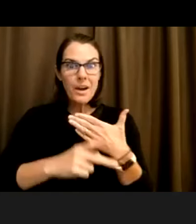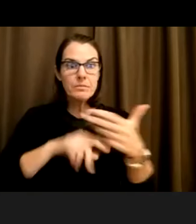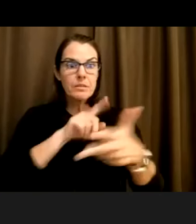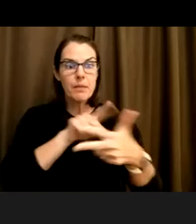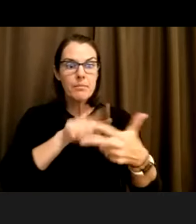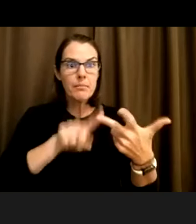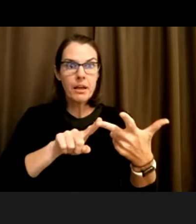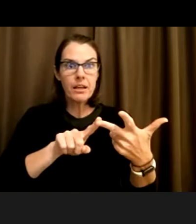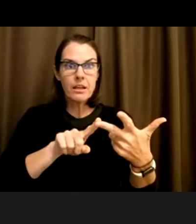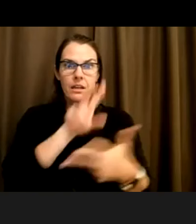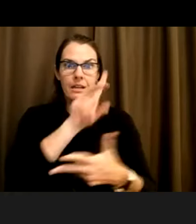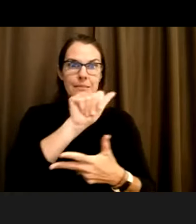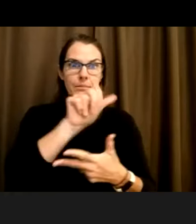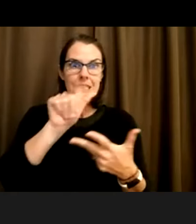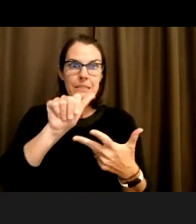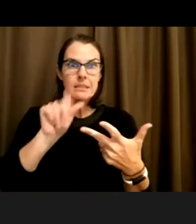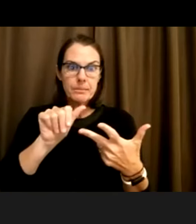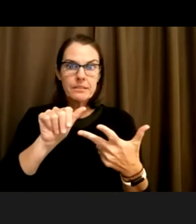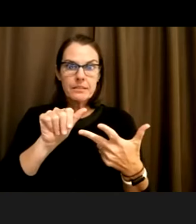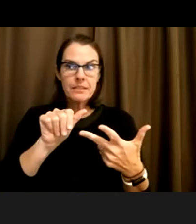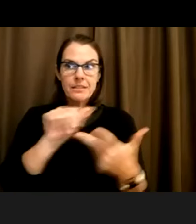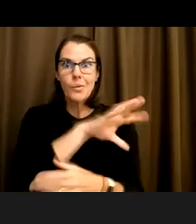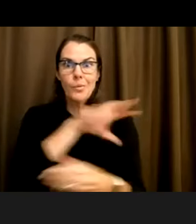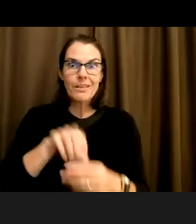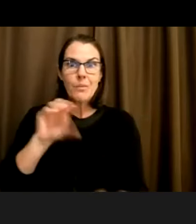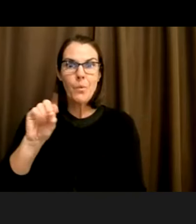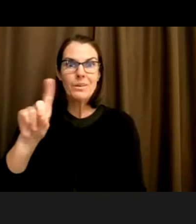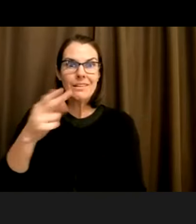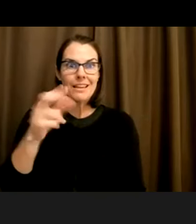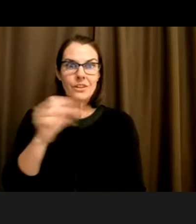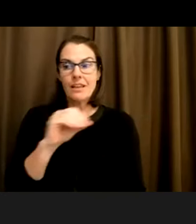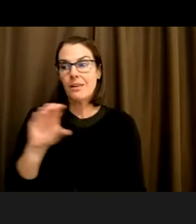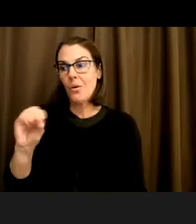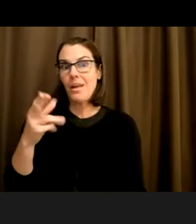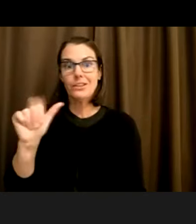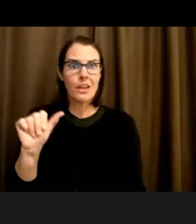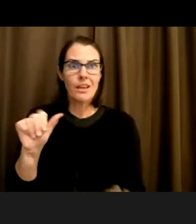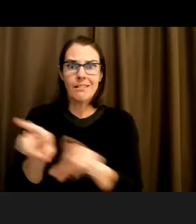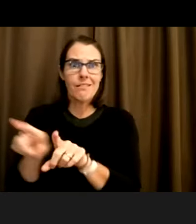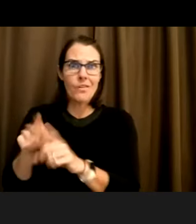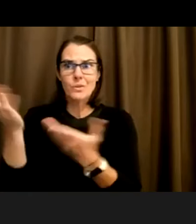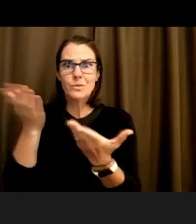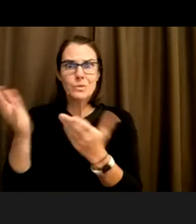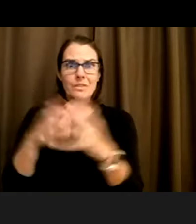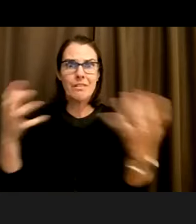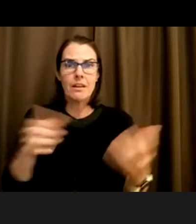ODHS and obviously OHA serves so much and it's not like child welfare and self-sufficiency don't provide